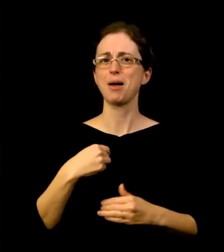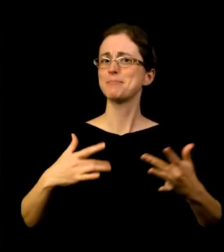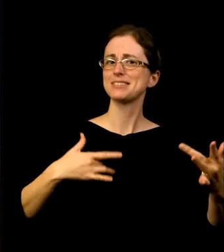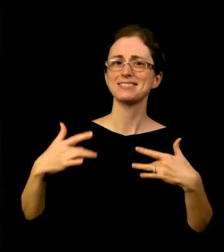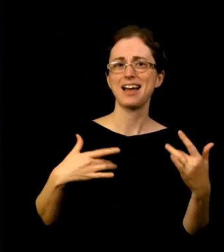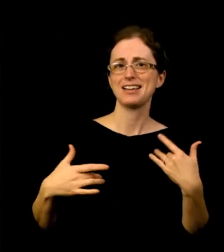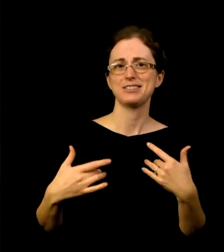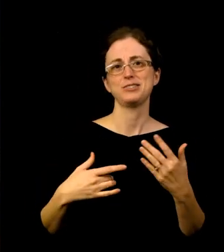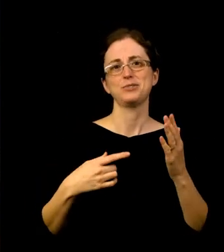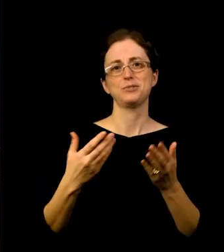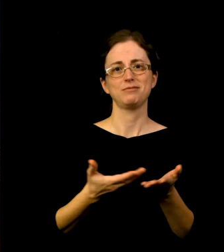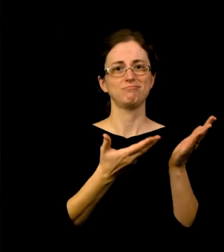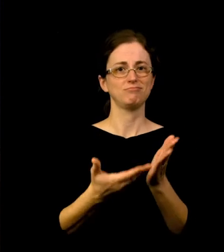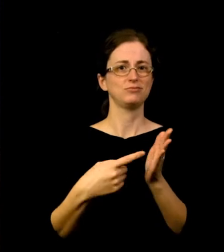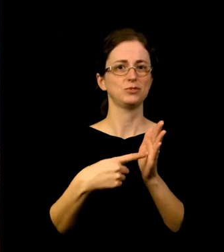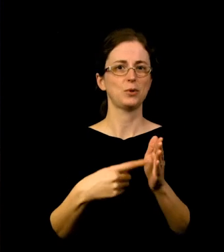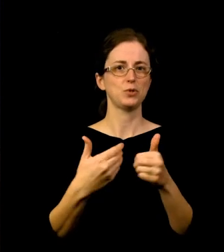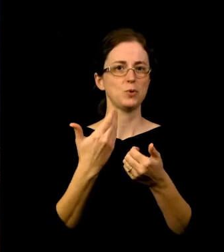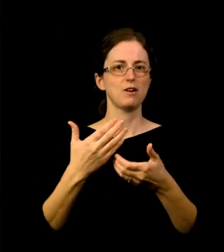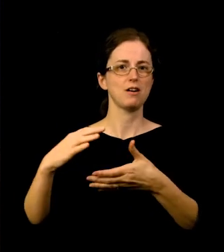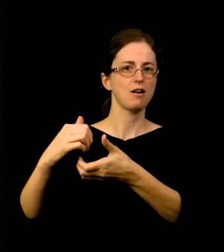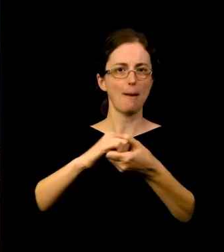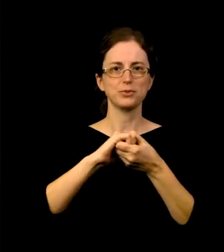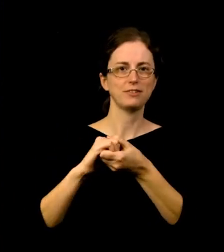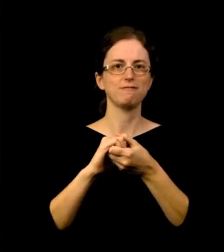called Opacity of Performance with a group of fantastic performers.